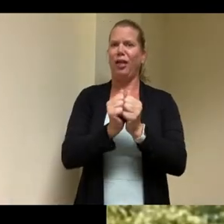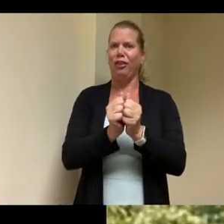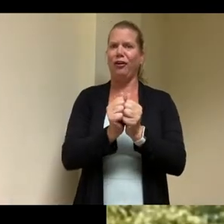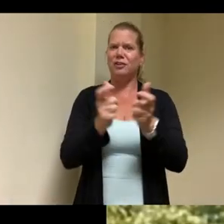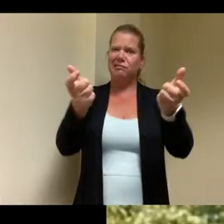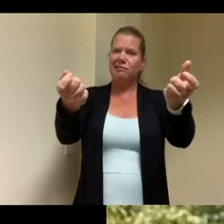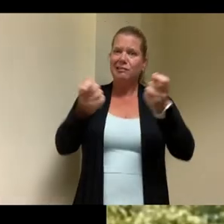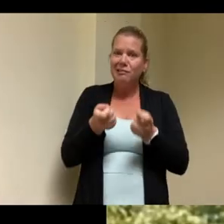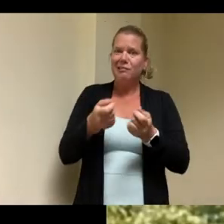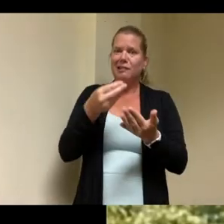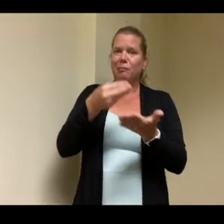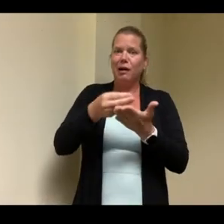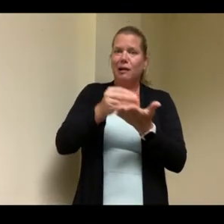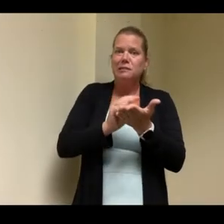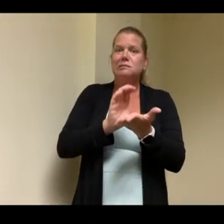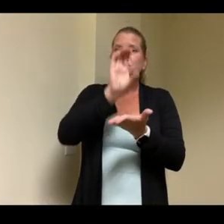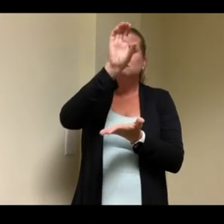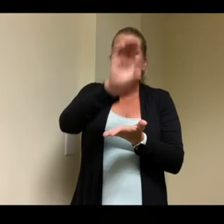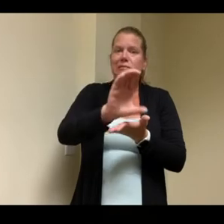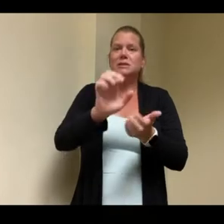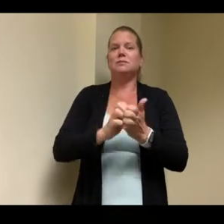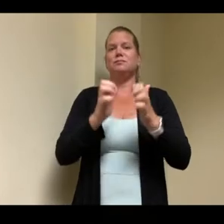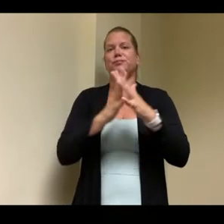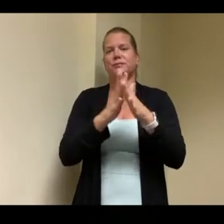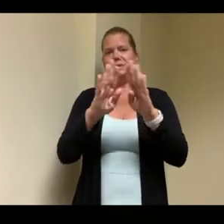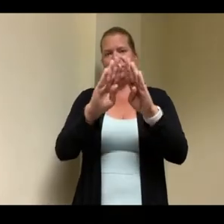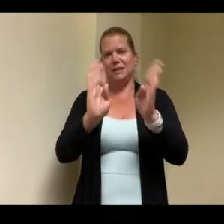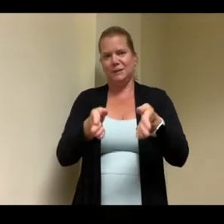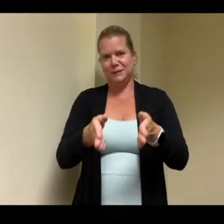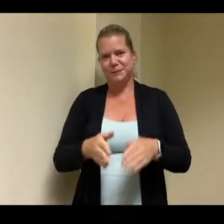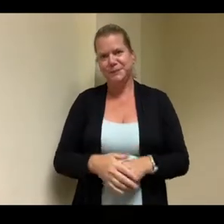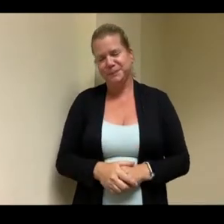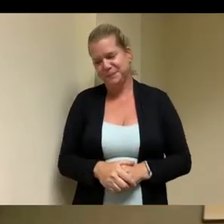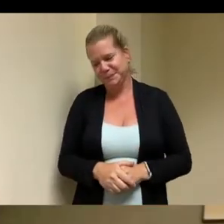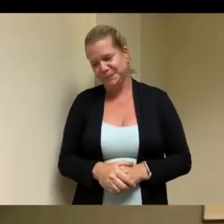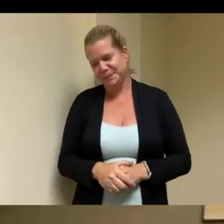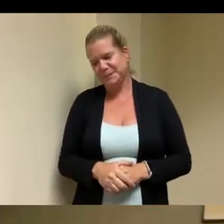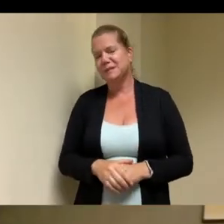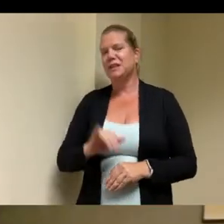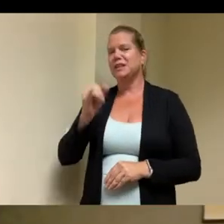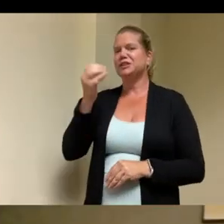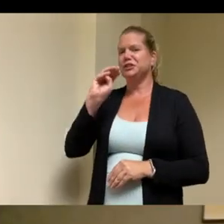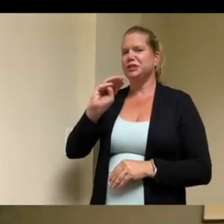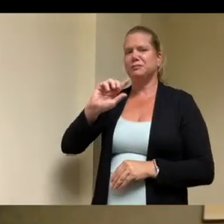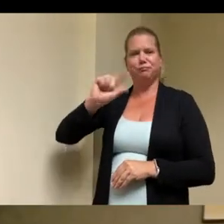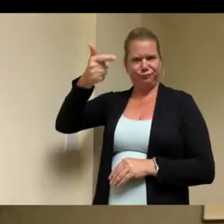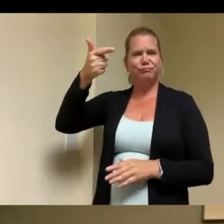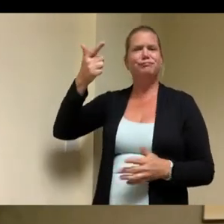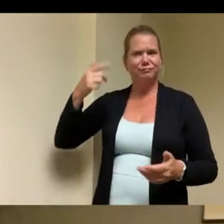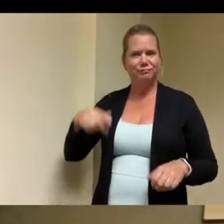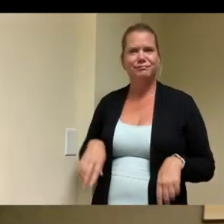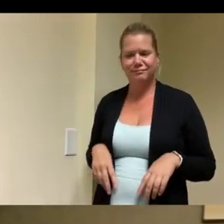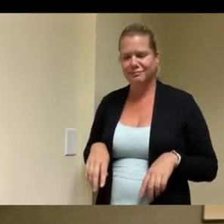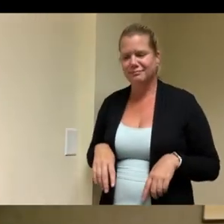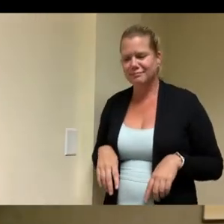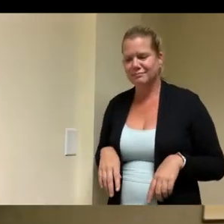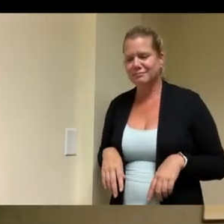the city absolutely so we hope to follow it along here at quincy access television as as well